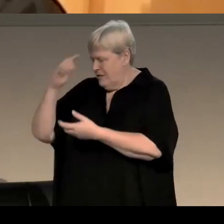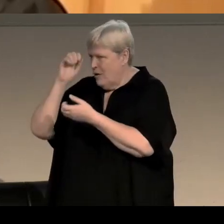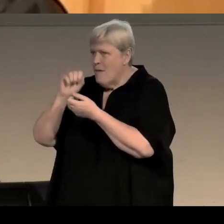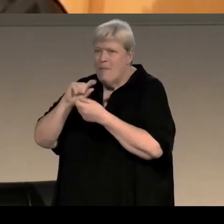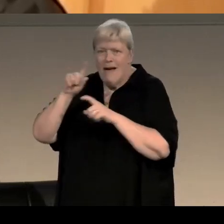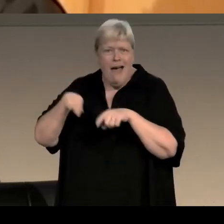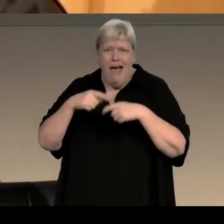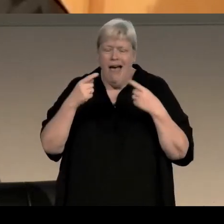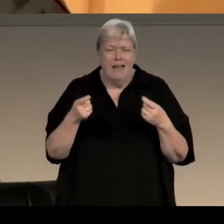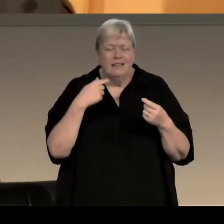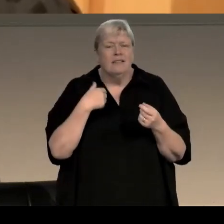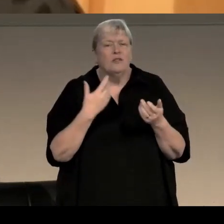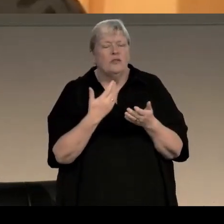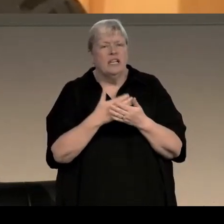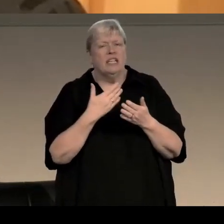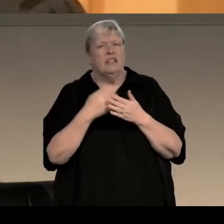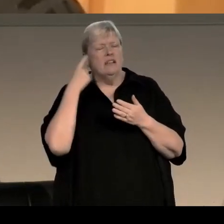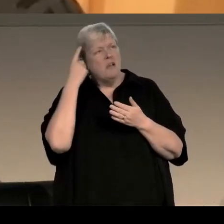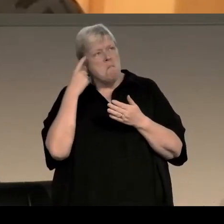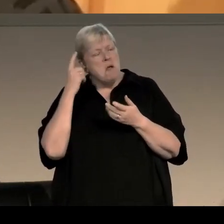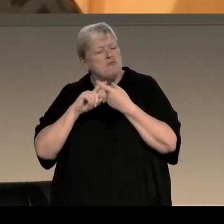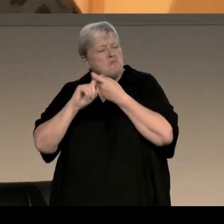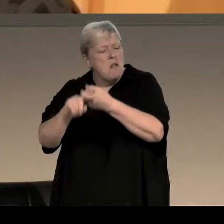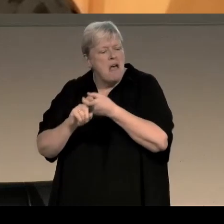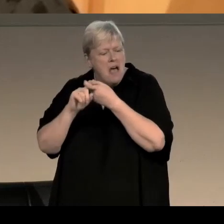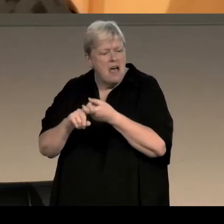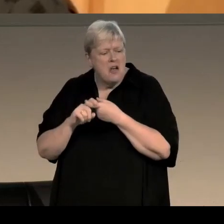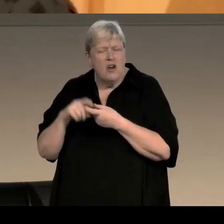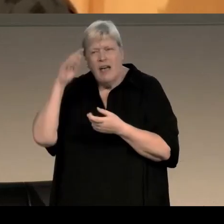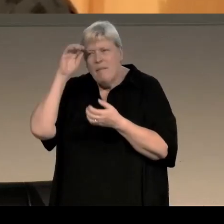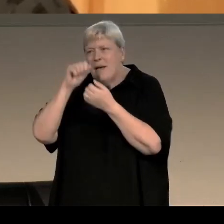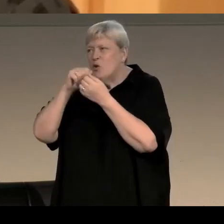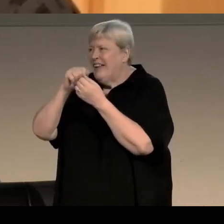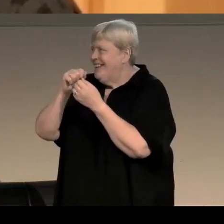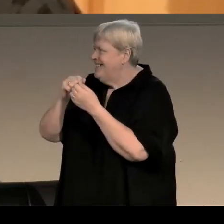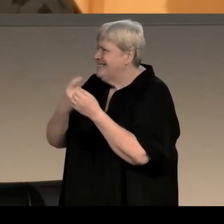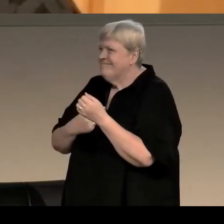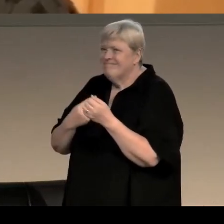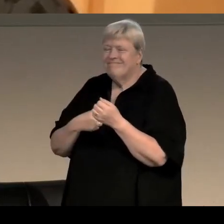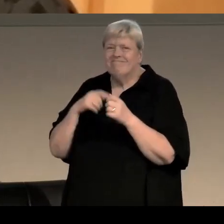But I was initially having to rely almost entirely on memory because when I started writing this book